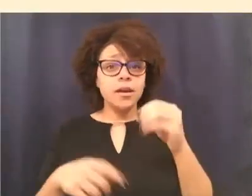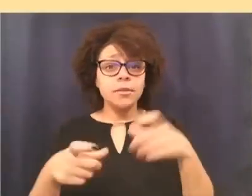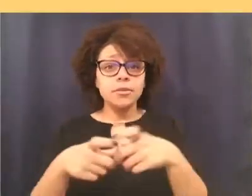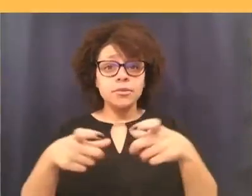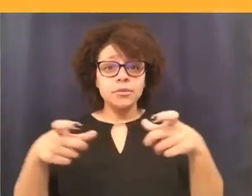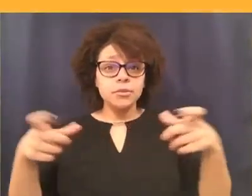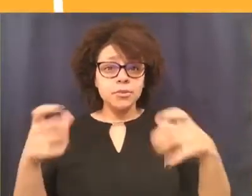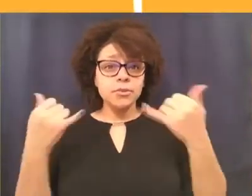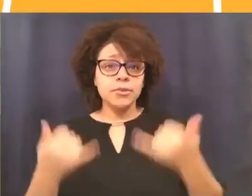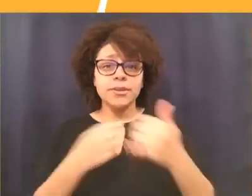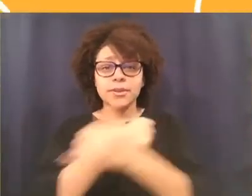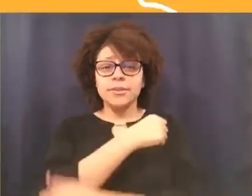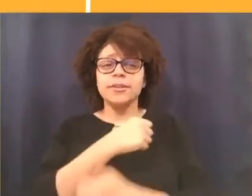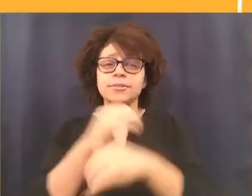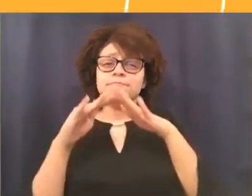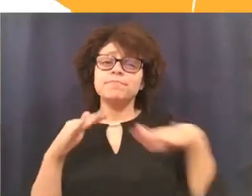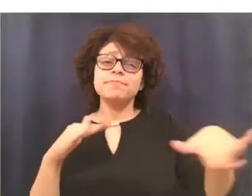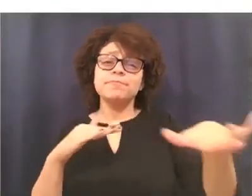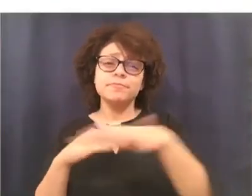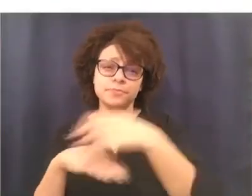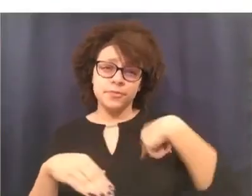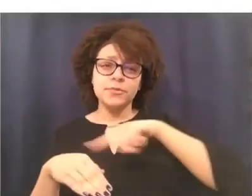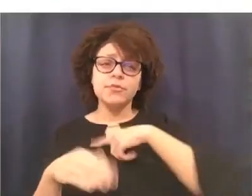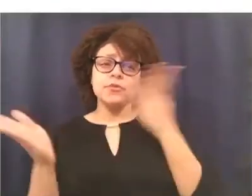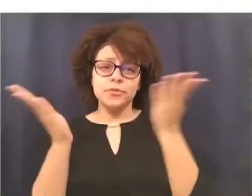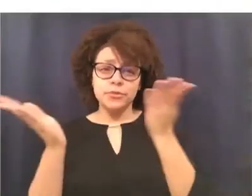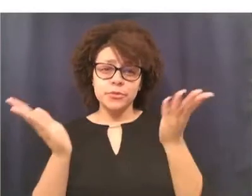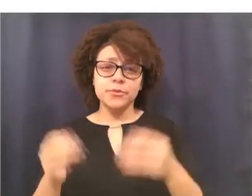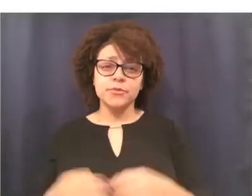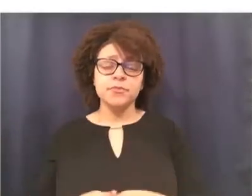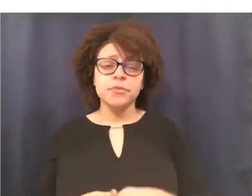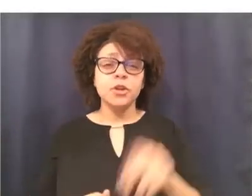But we are now a nation-wide company, serving clients in all 50 states.